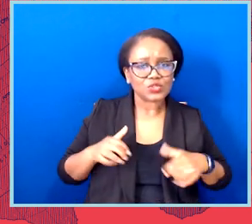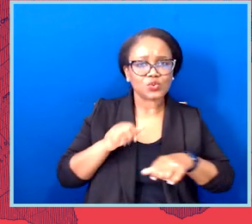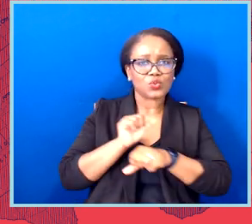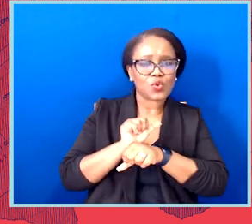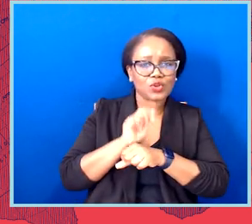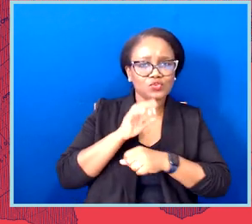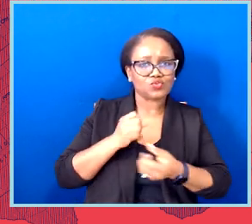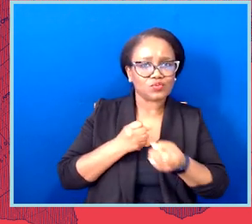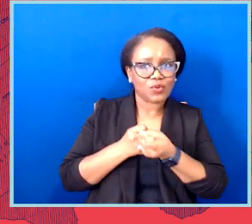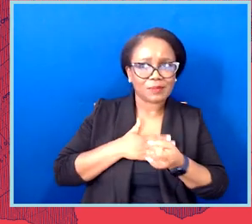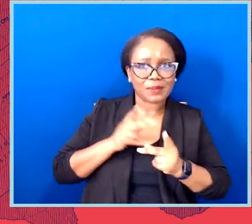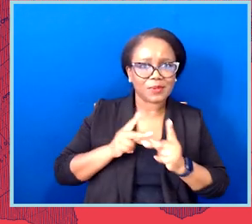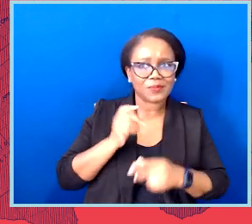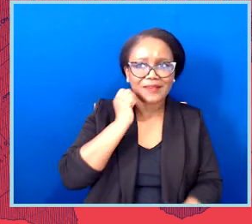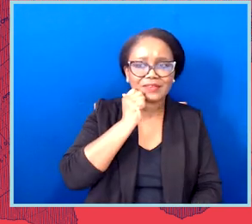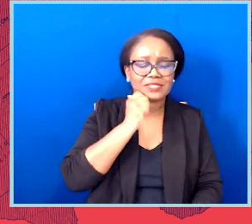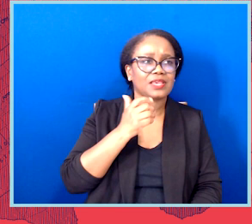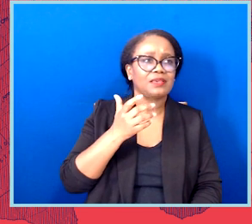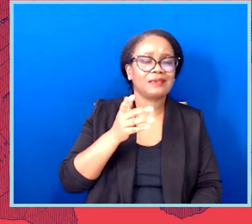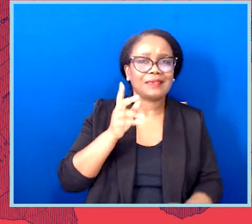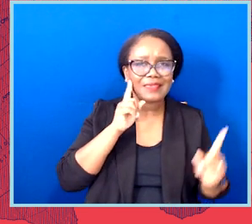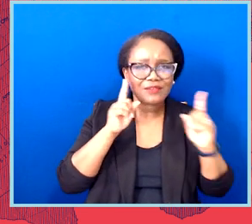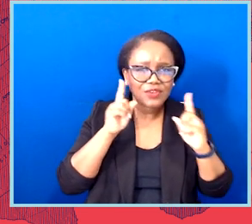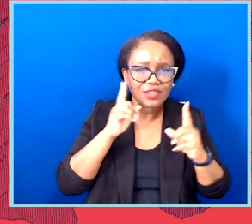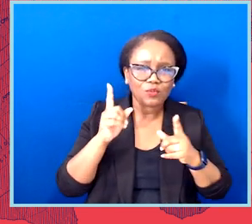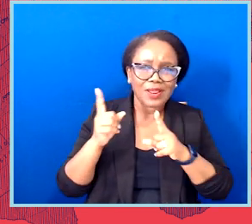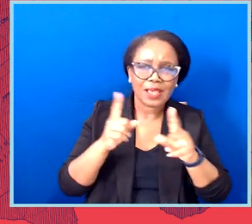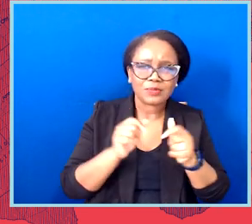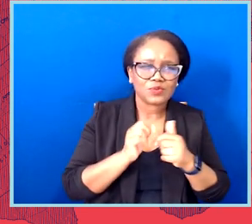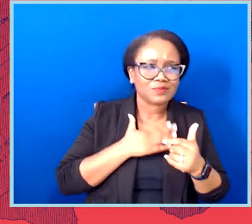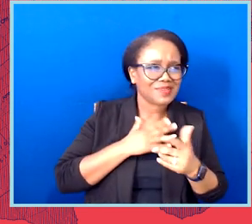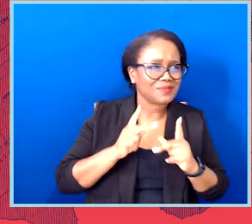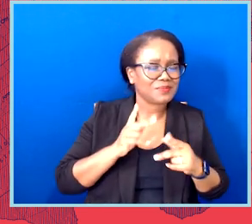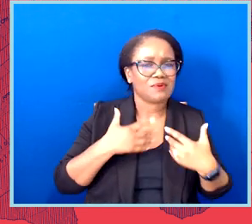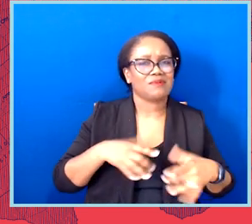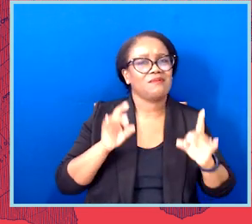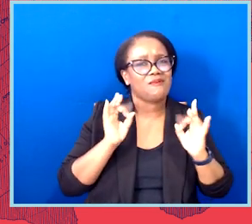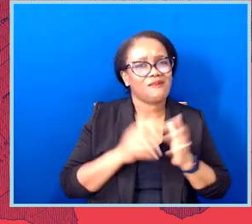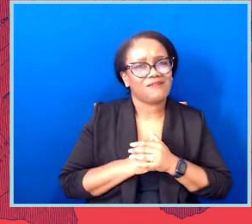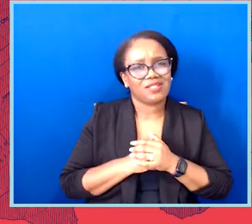But then you know, you travel to a hearing and your affiliate partners give you a hug.